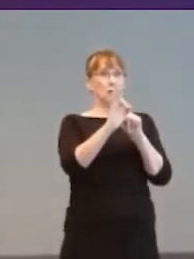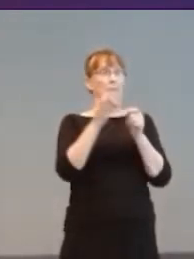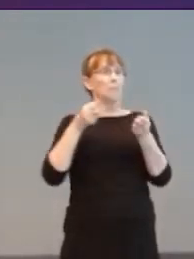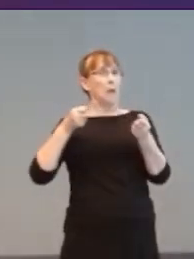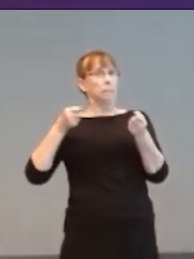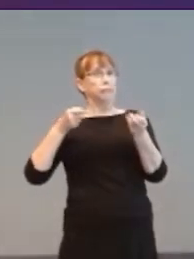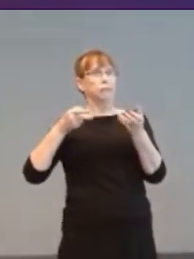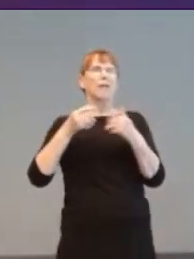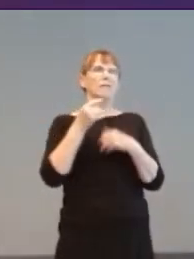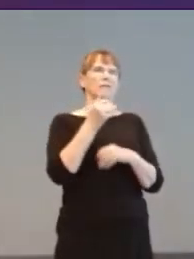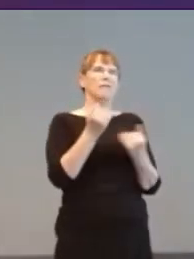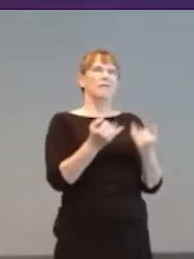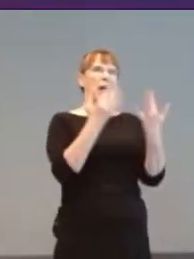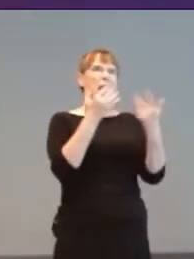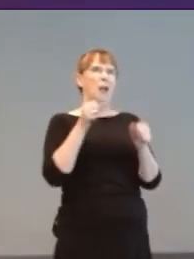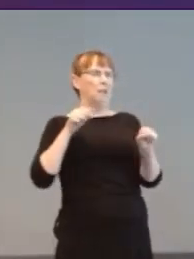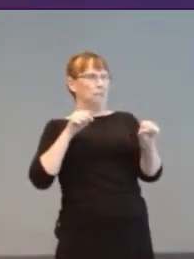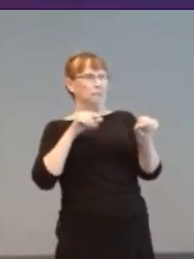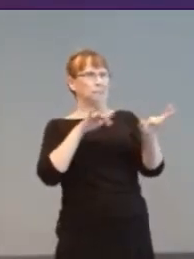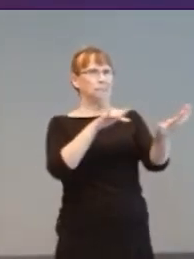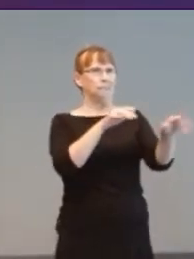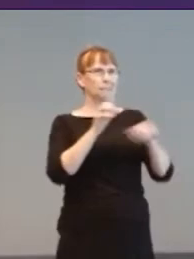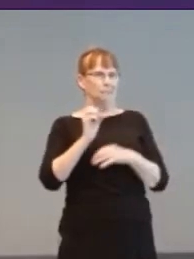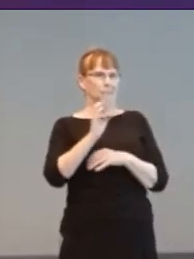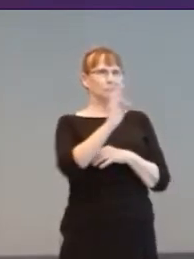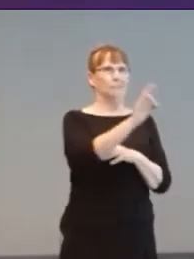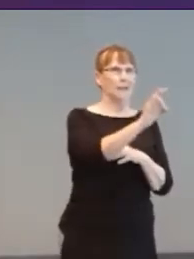Behind yellow and green dots, captioned “HEARTBEAT THUMPS”